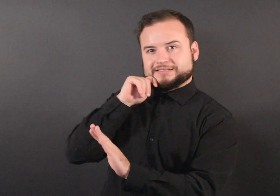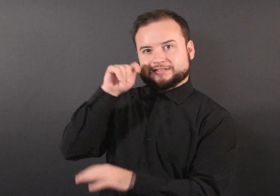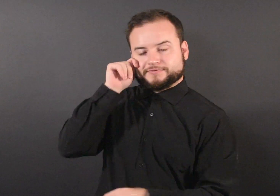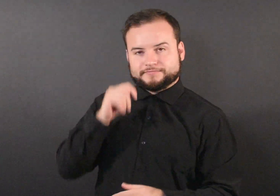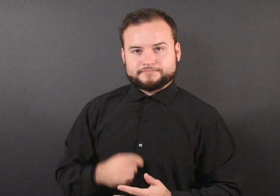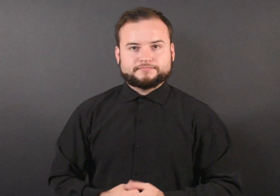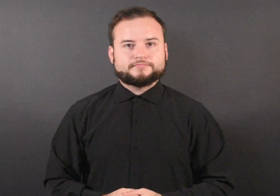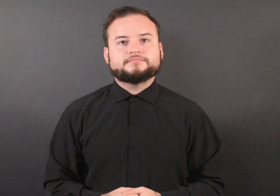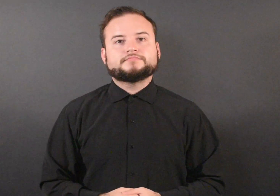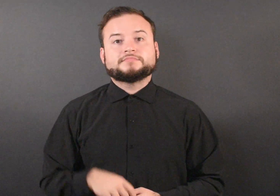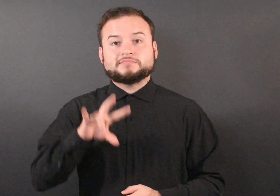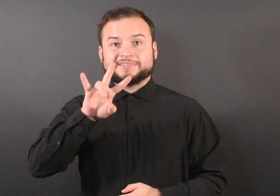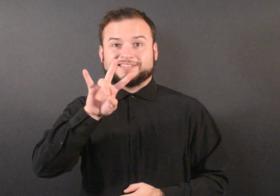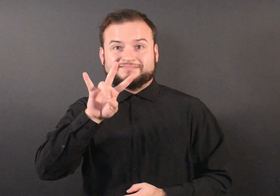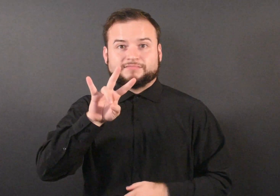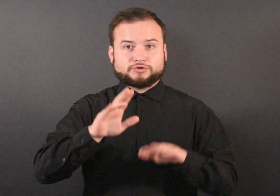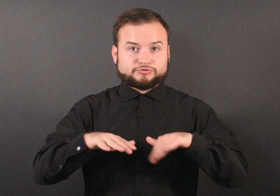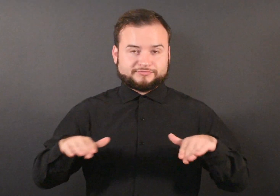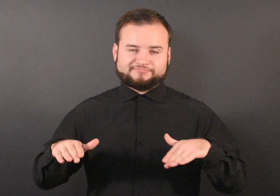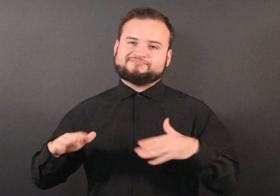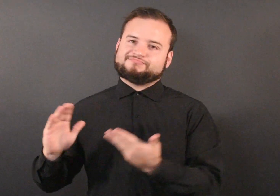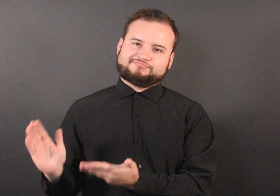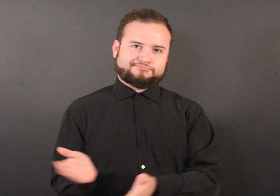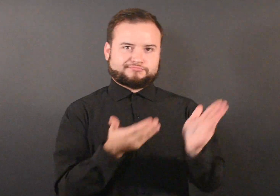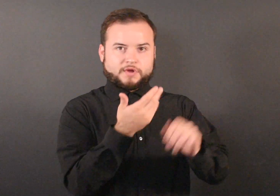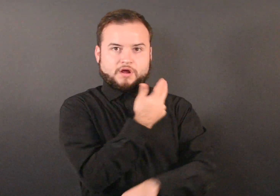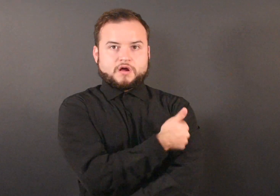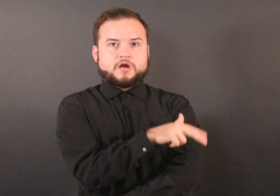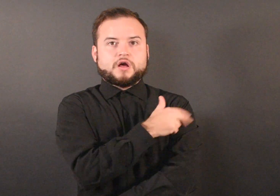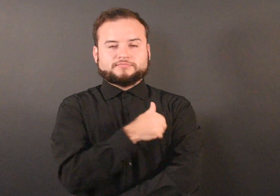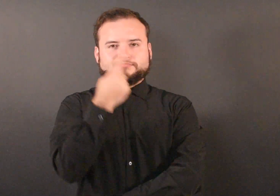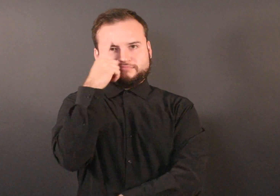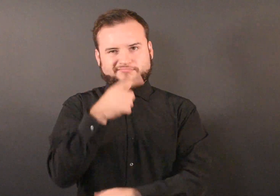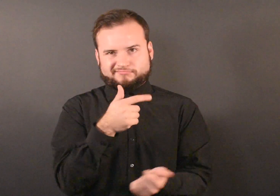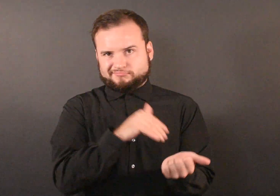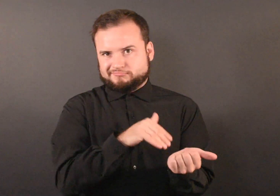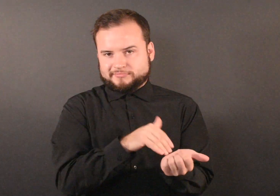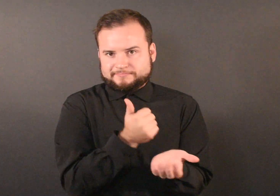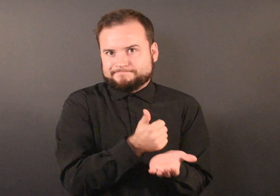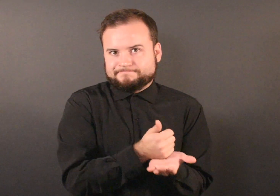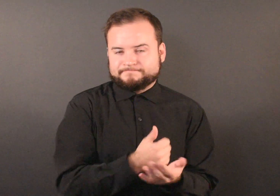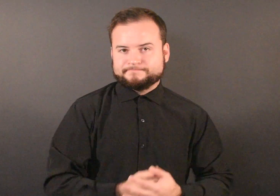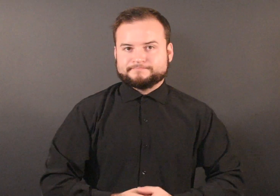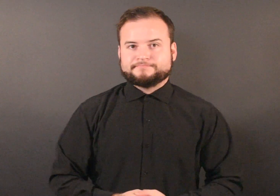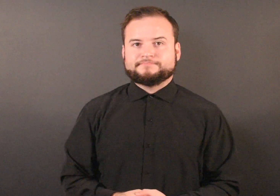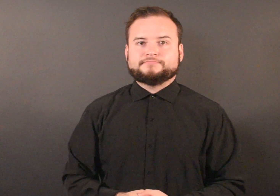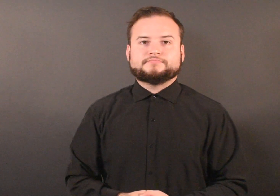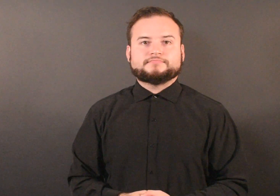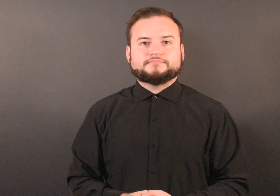Seven children were hospitalized for treatment of measles.